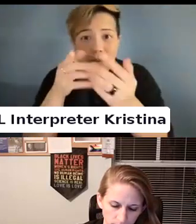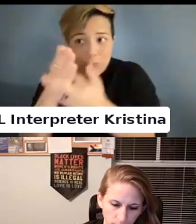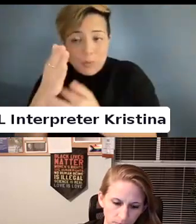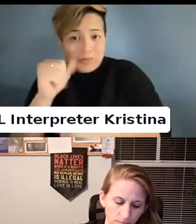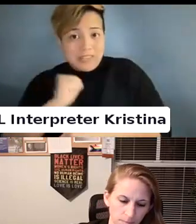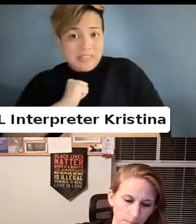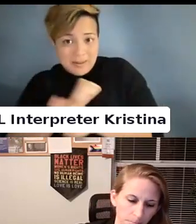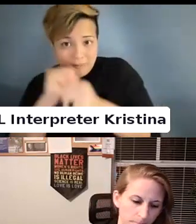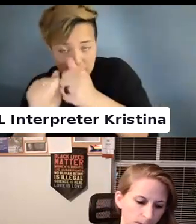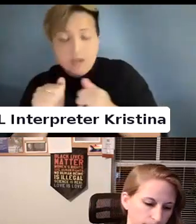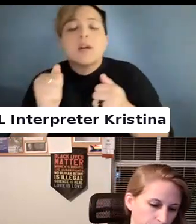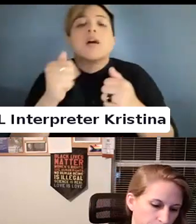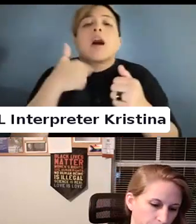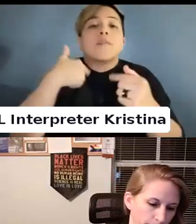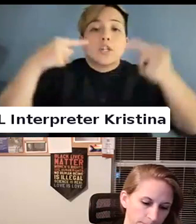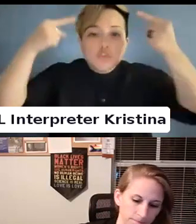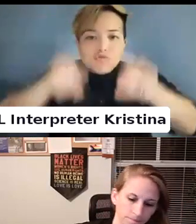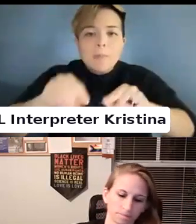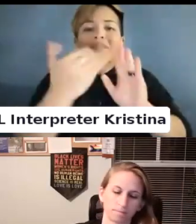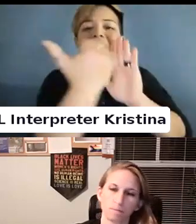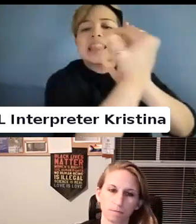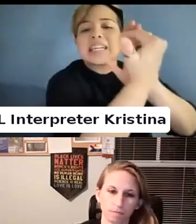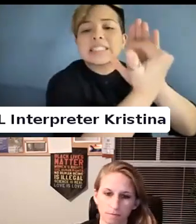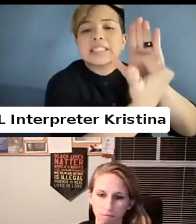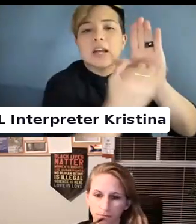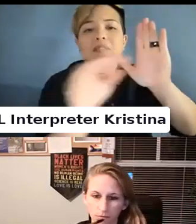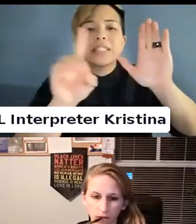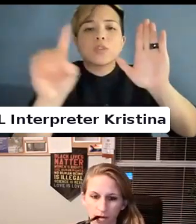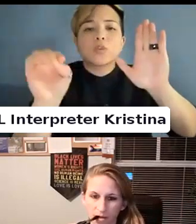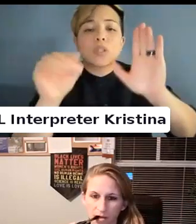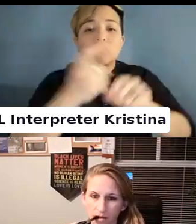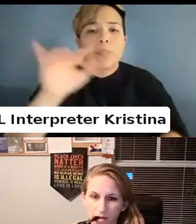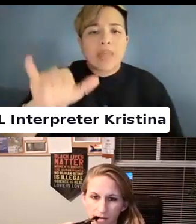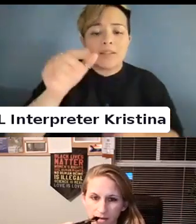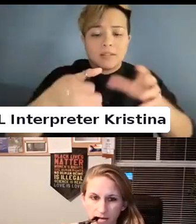There was an agreement up on the list of disorders that would not be covered.